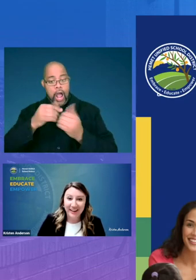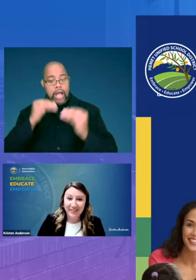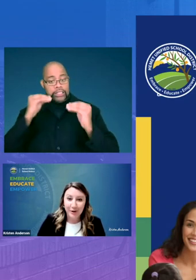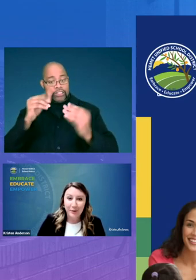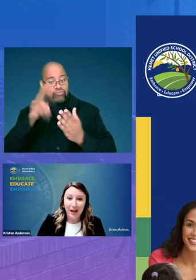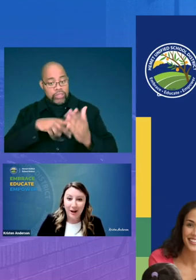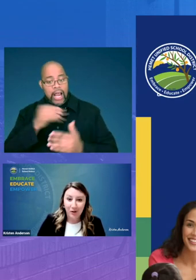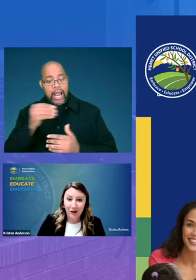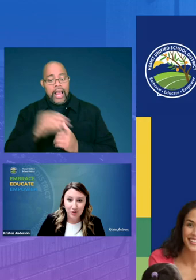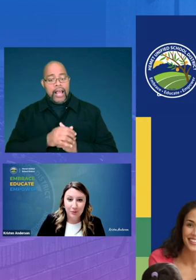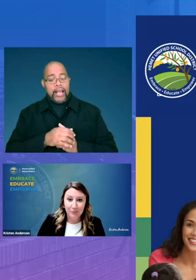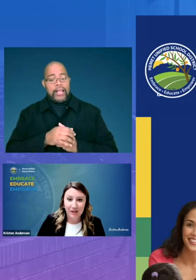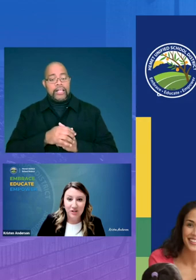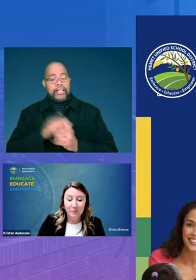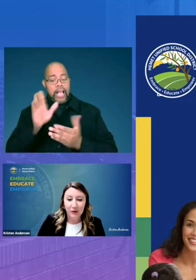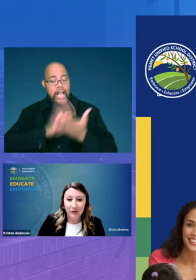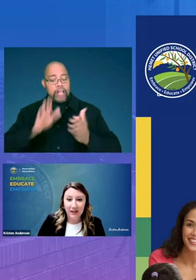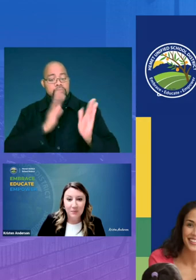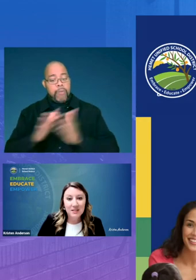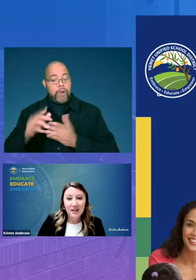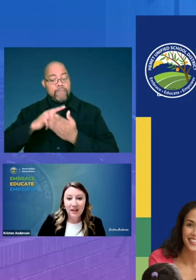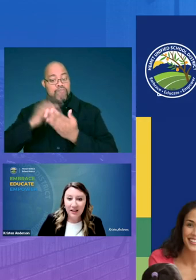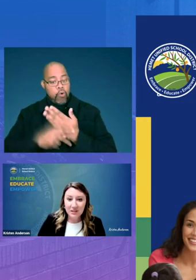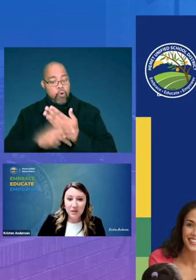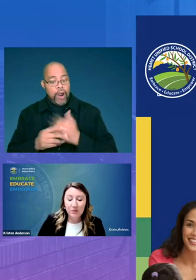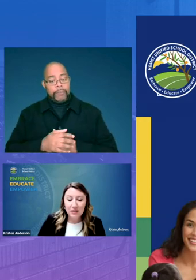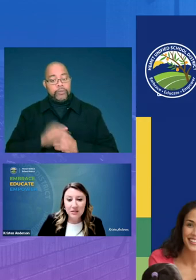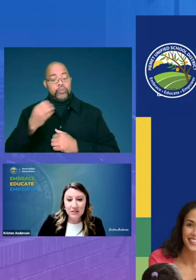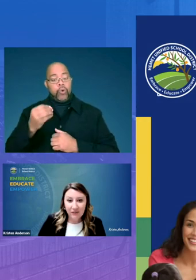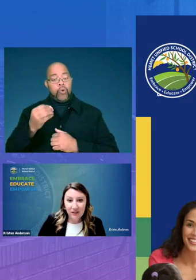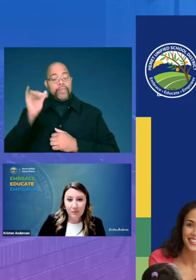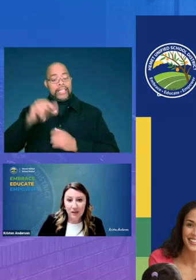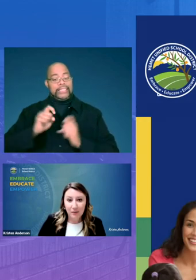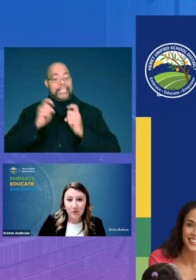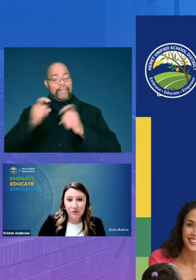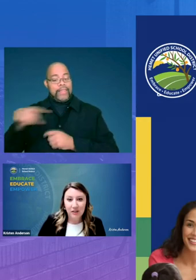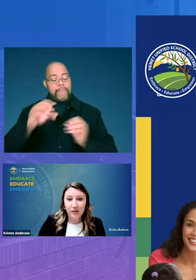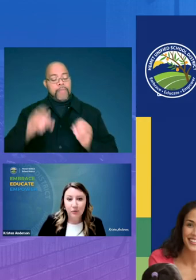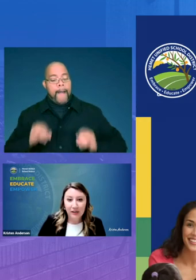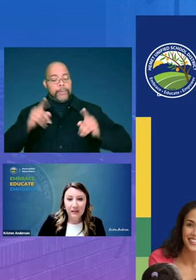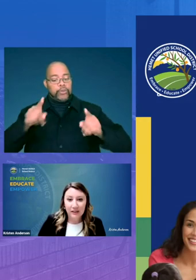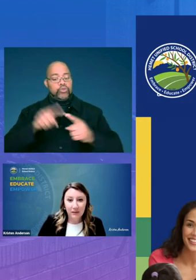and their uh college preparation programs and so this is giving them the opportunity to reclaim